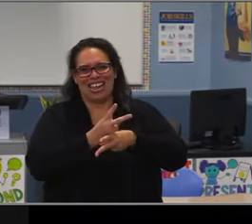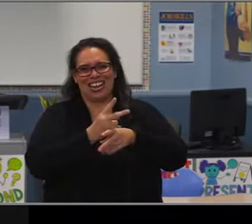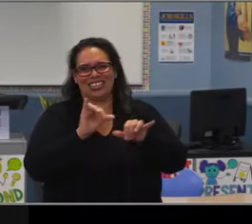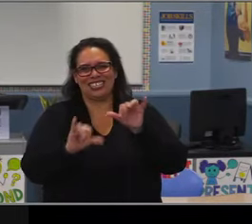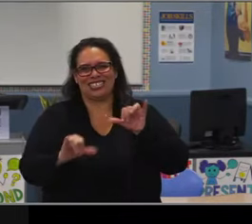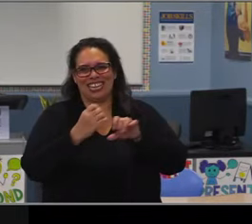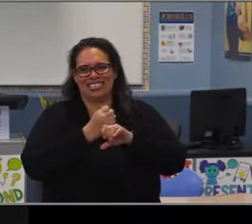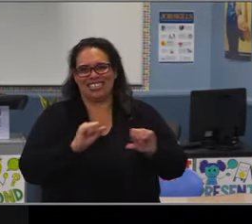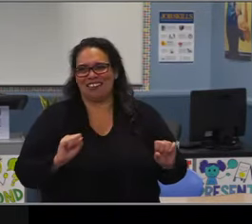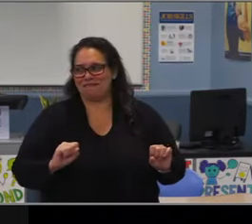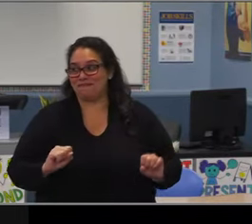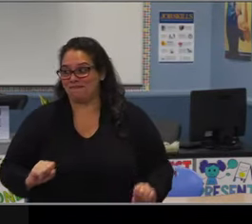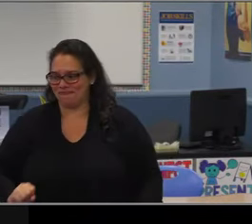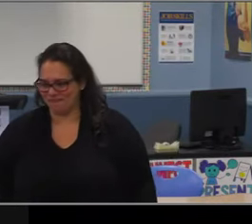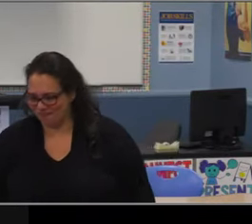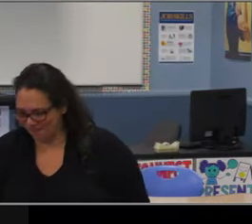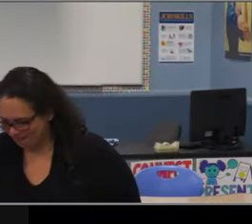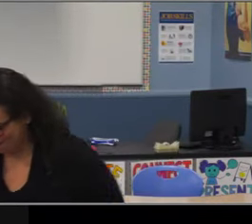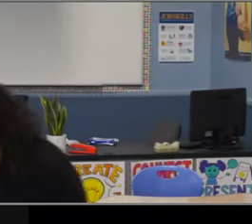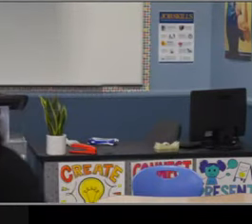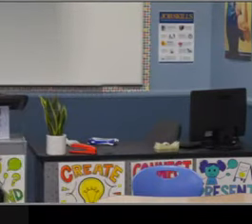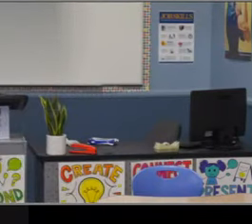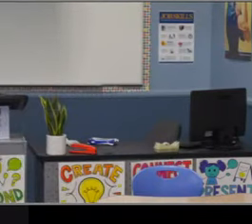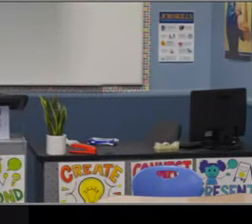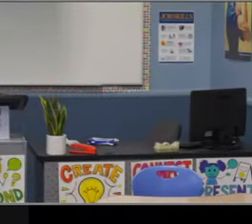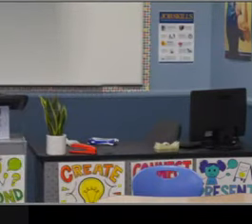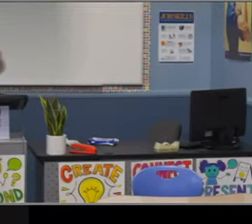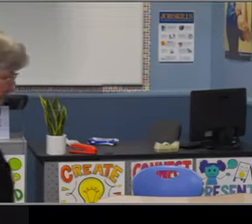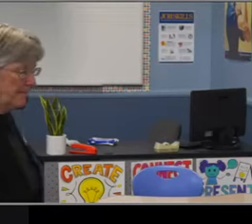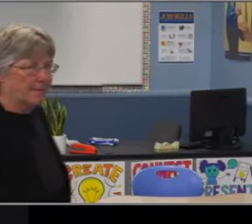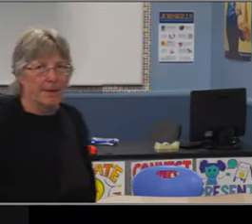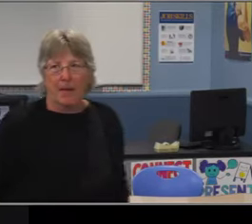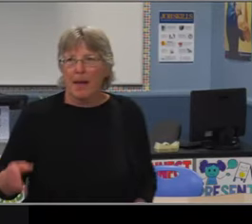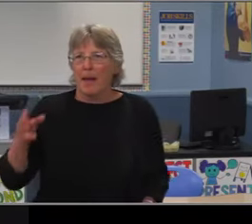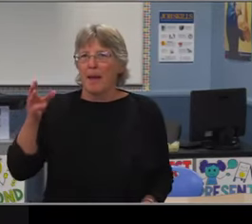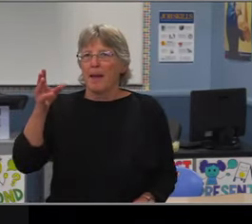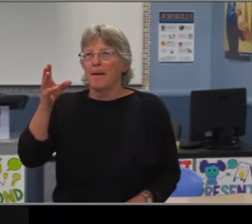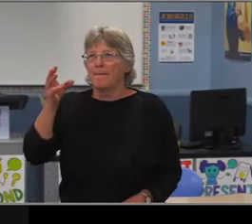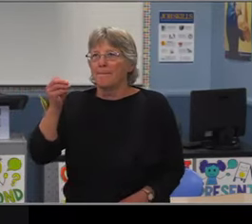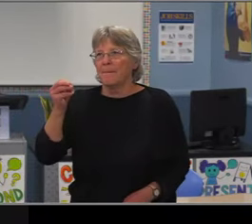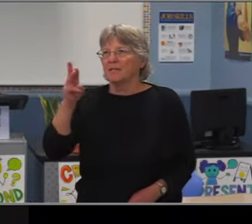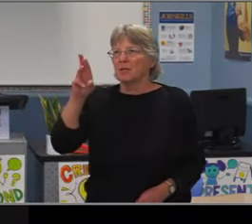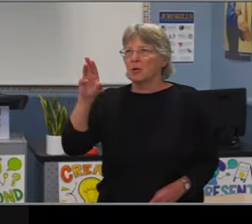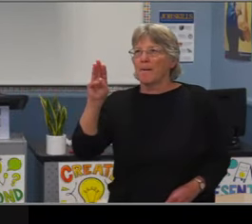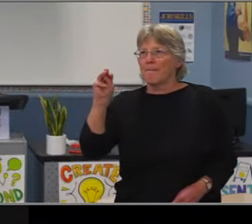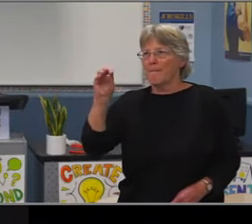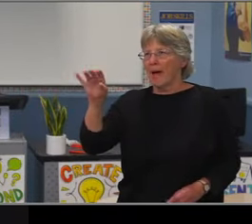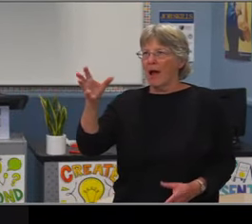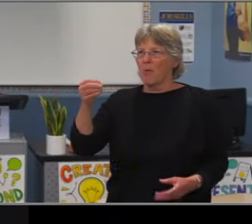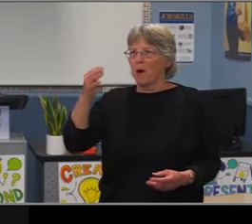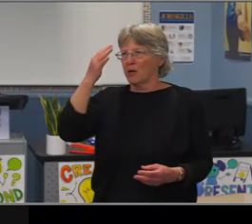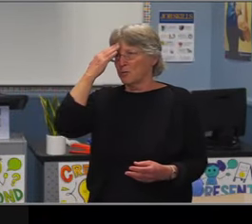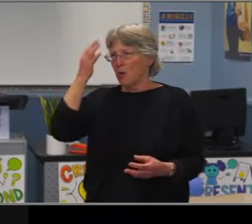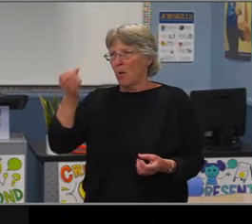You have left a lasting legacy in the district and the community, and I wish you relaxation and fulfillment in your retirement.